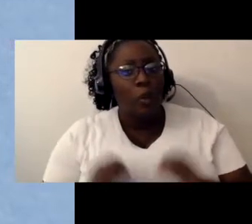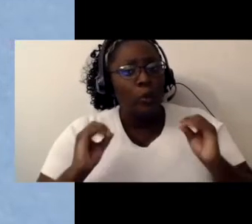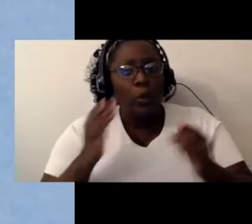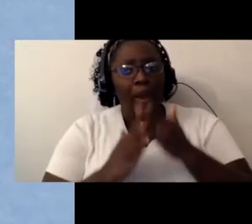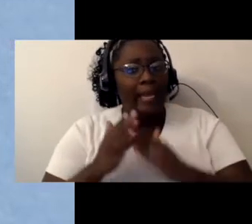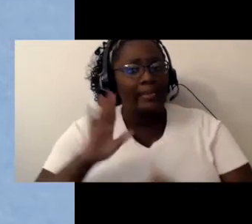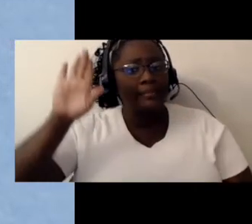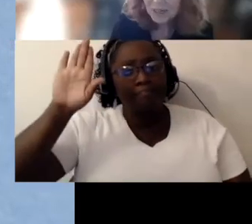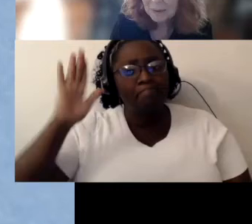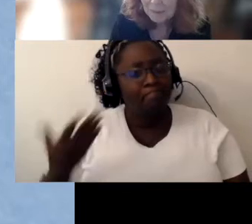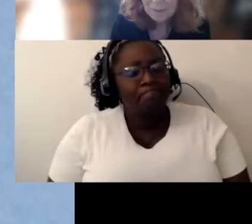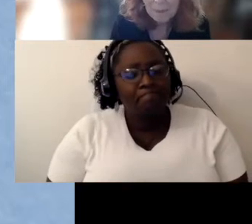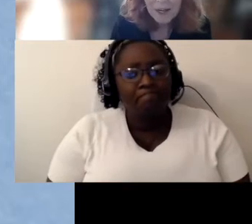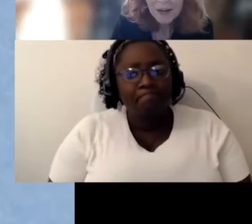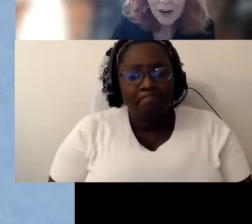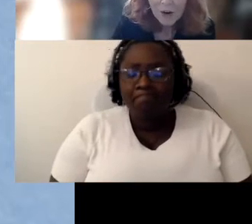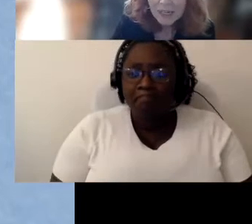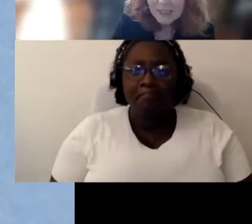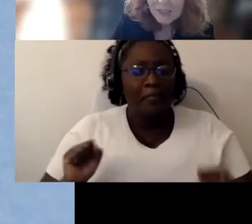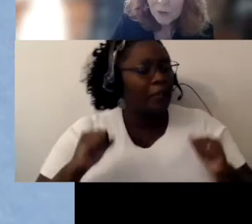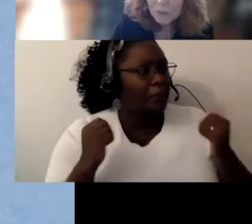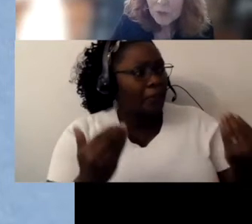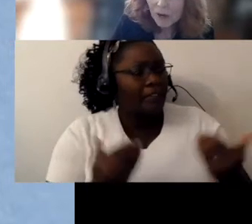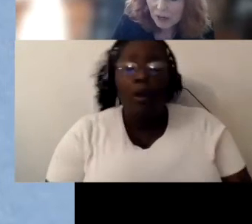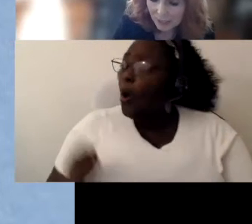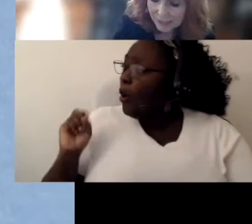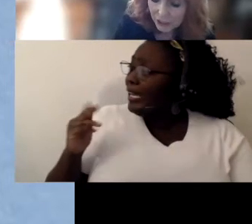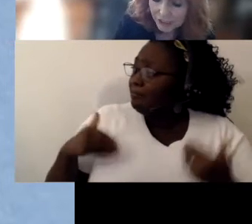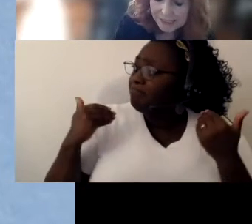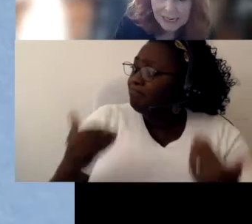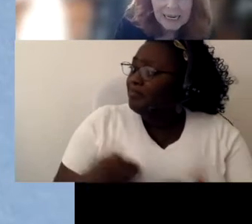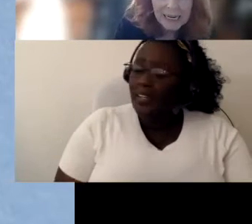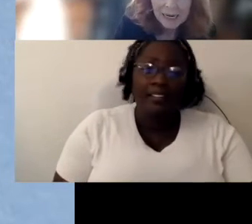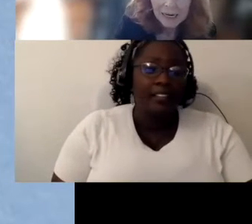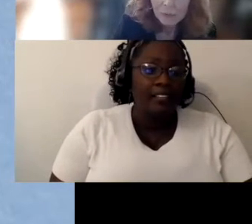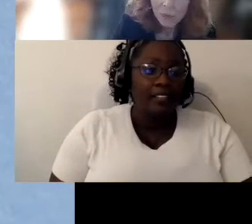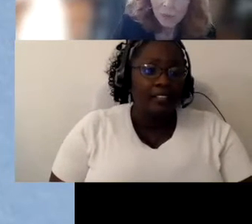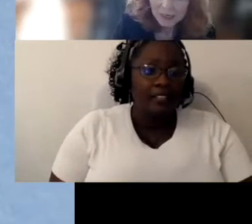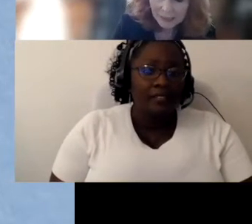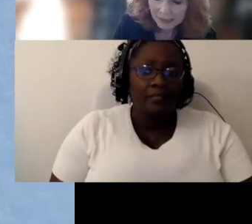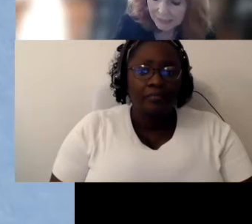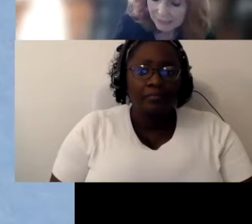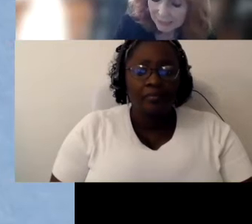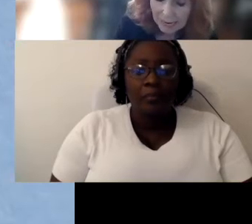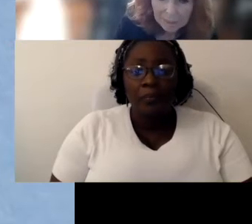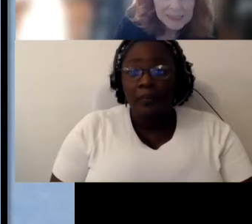at this point. Linda Alsop: Okay alright so we'll move on, and just say one of the things that happens